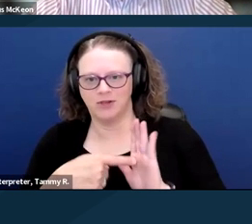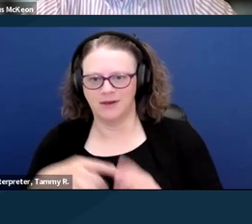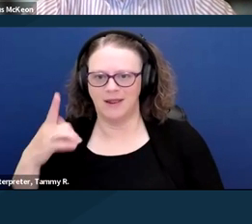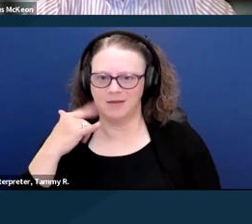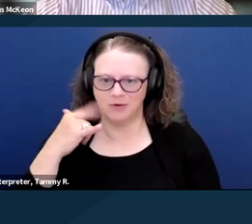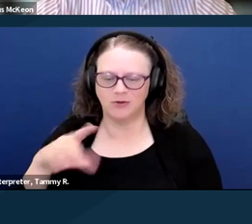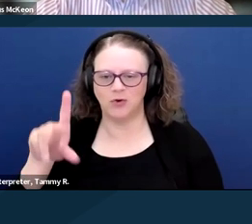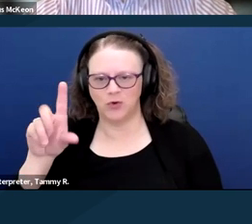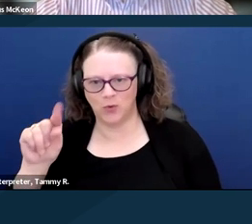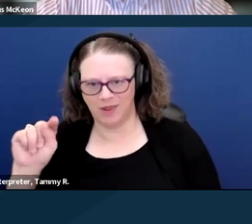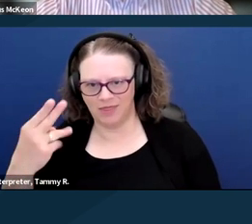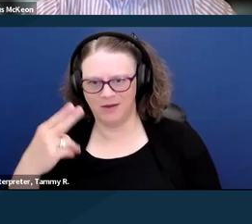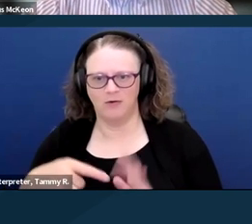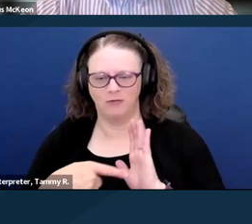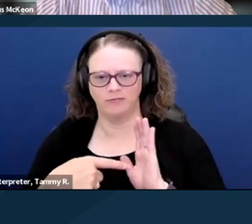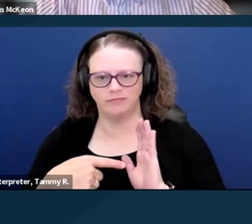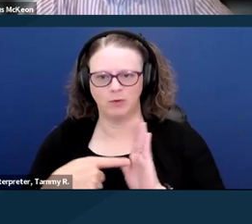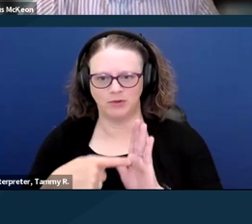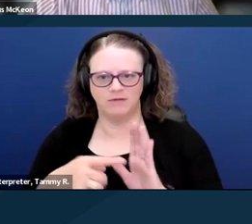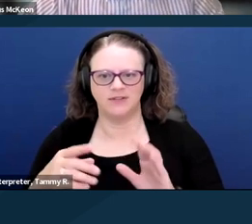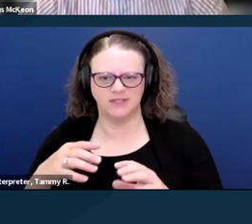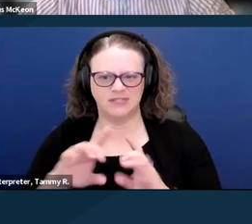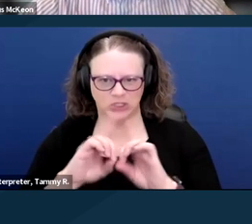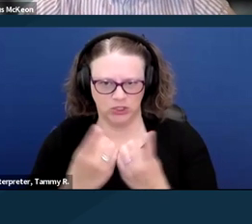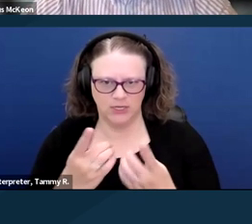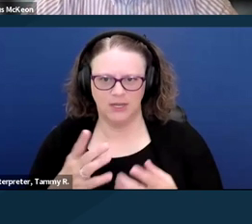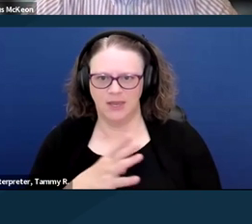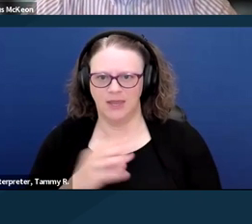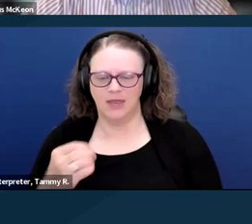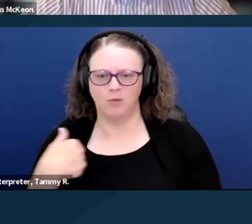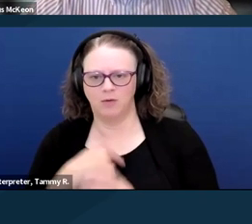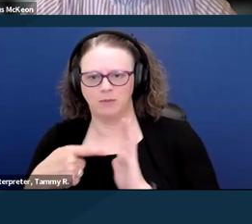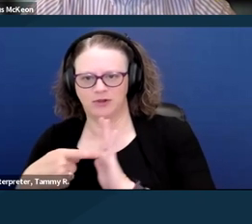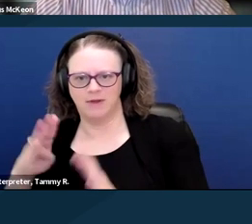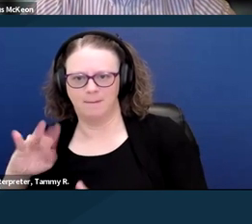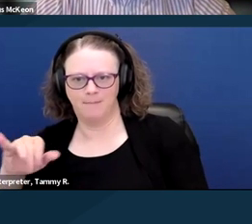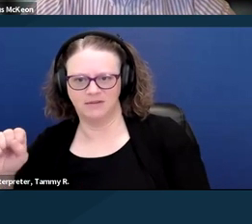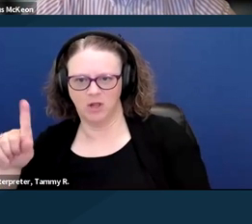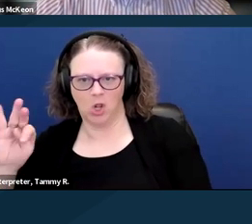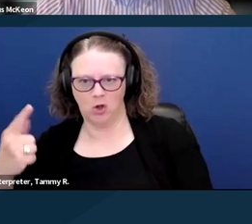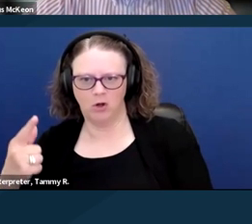during which time we represented Ms. Long. And so we were just really happy that we had the opportunity